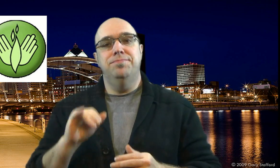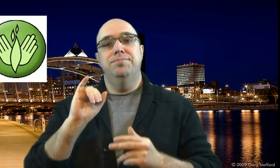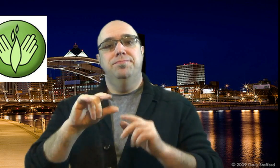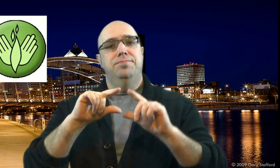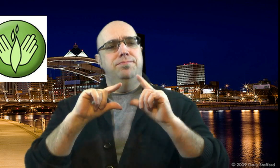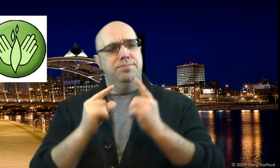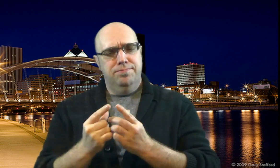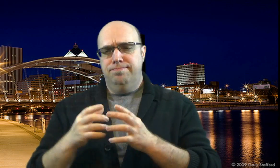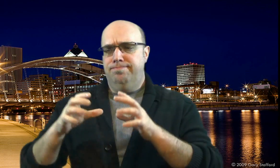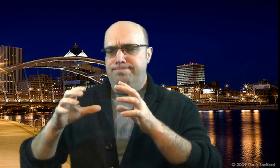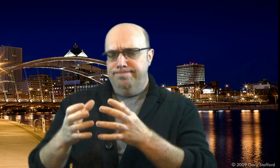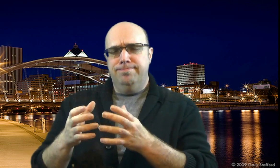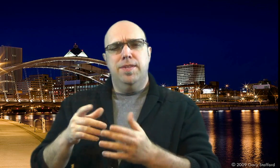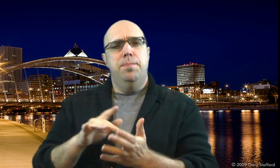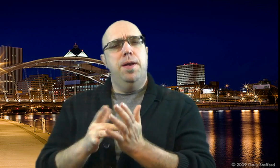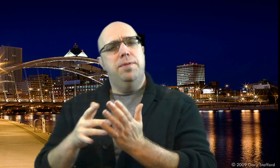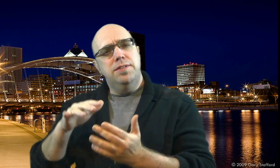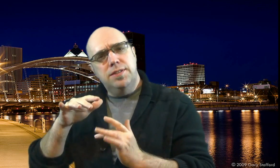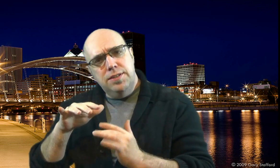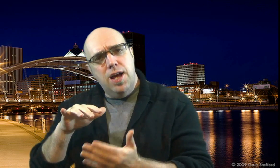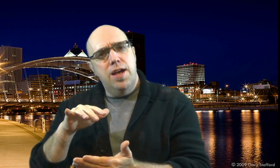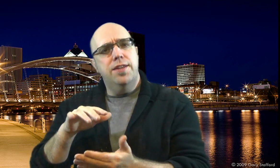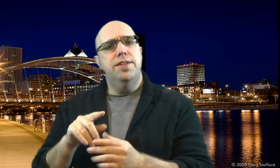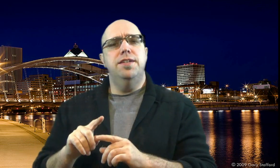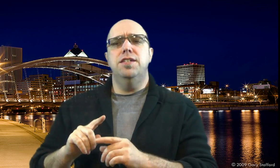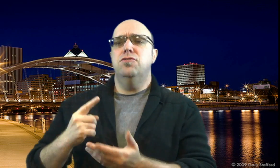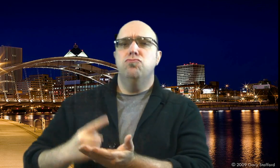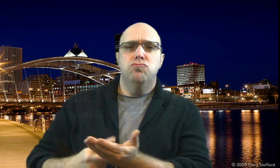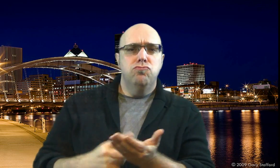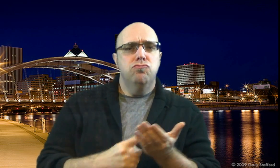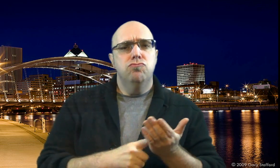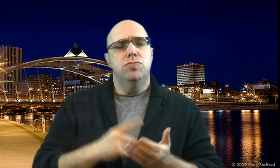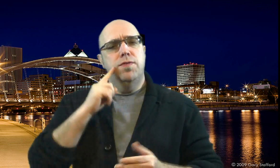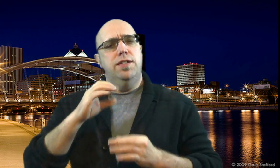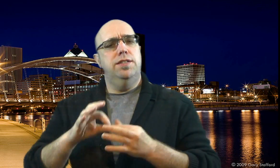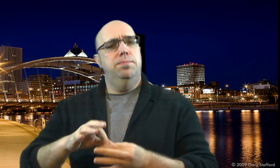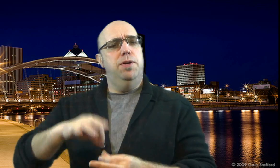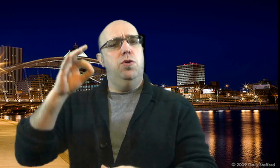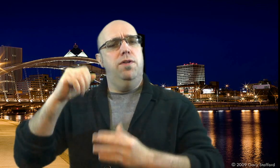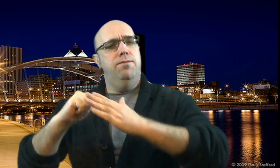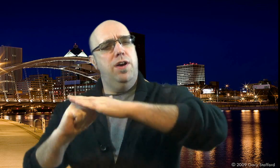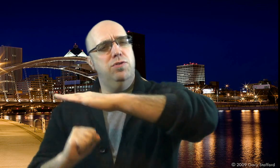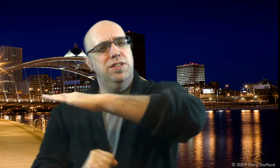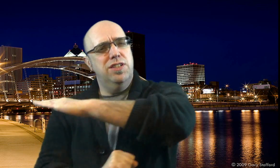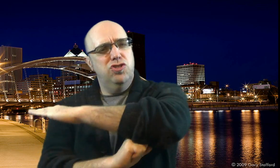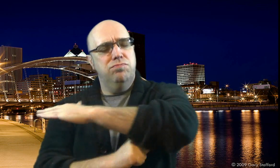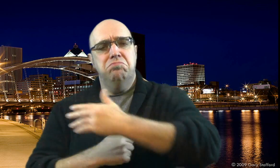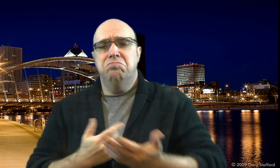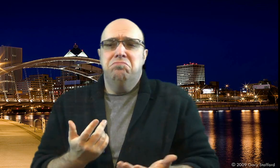That group will have Bible Studies and discussions about spiritual foundations.